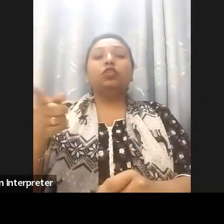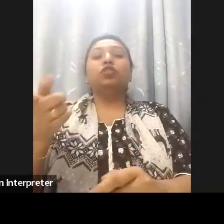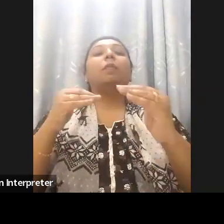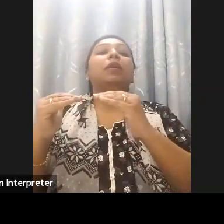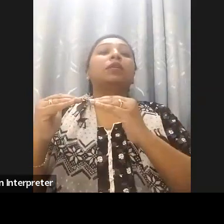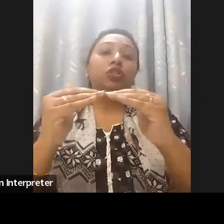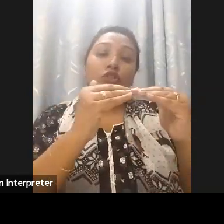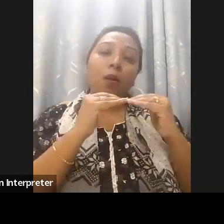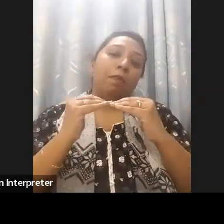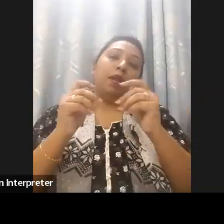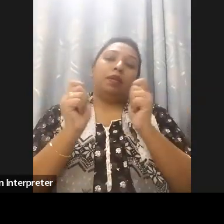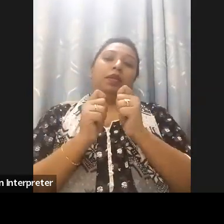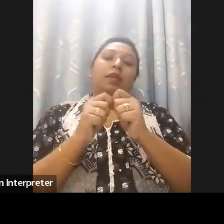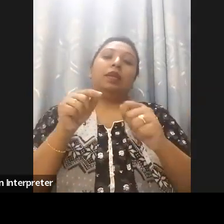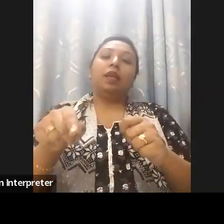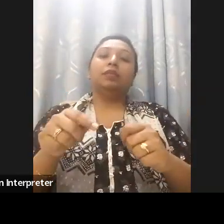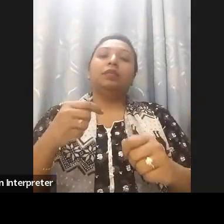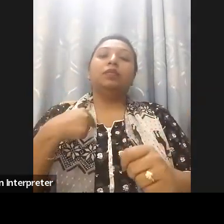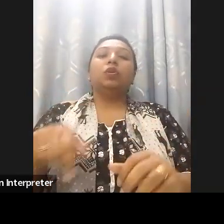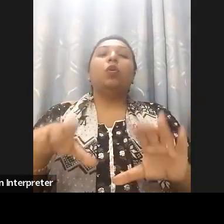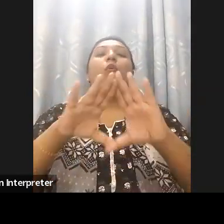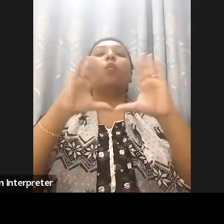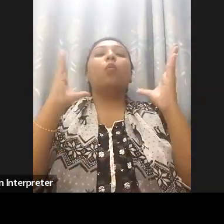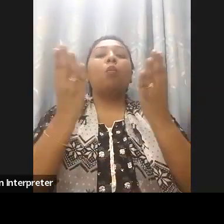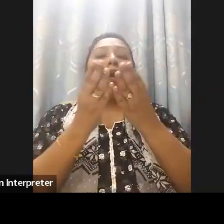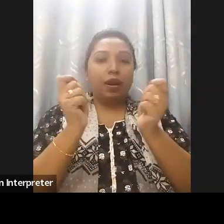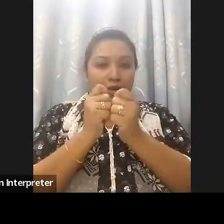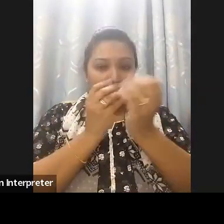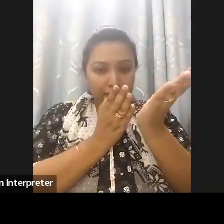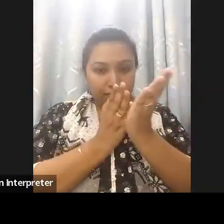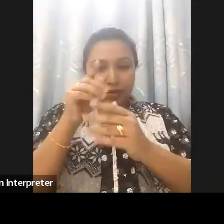Recognizing the international context we align our efforts with the United Nations Sustainable